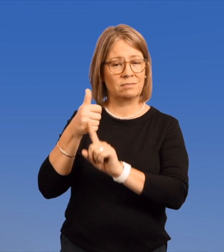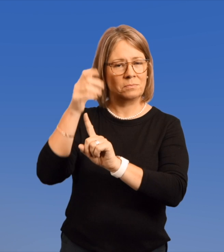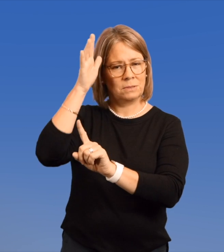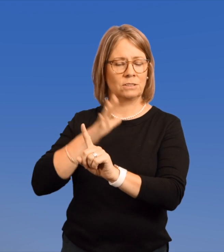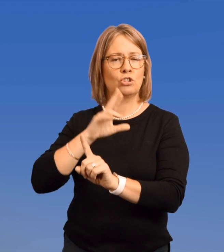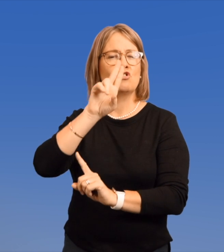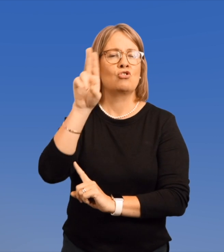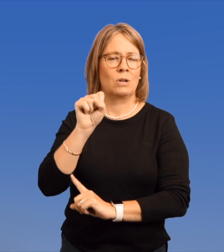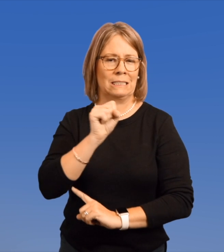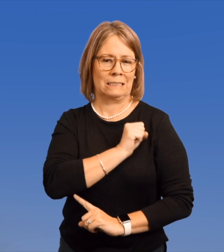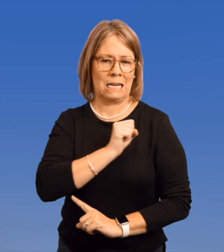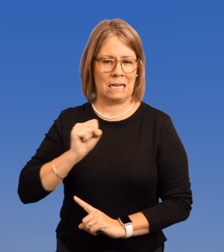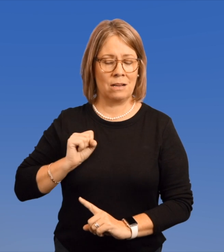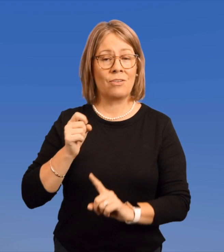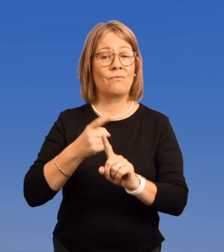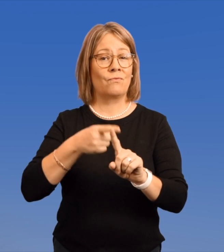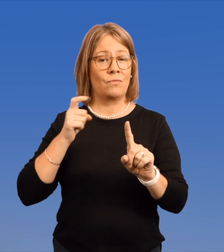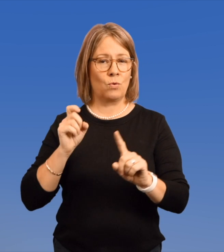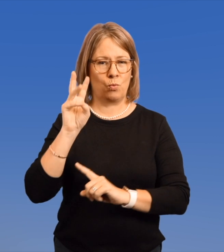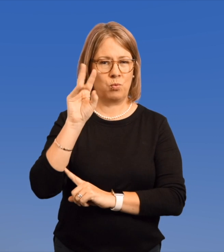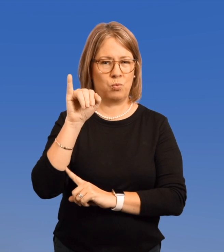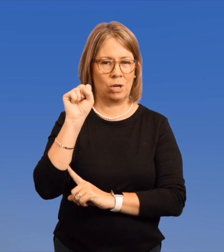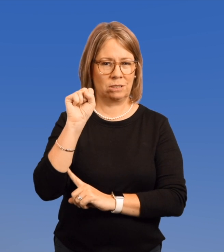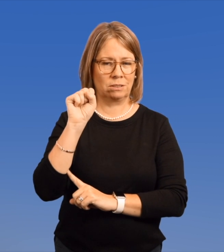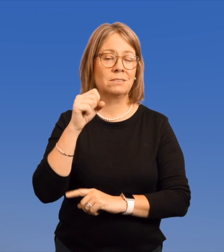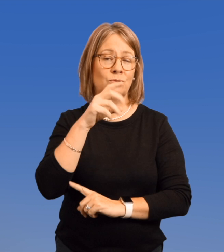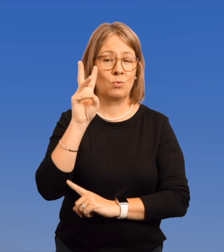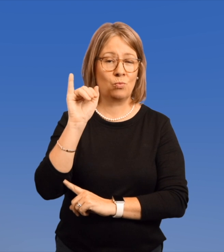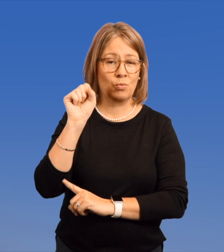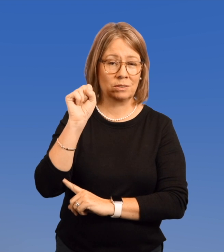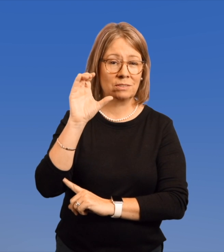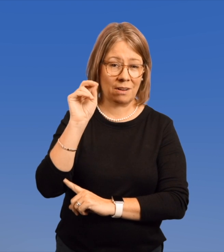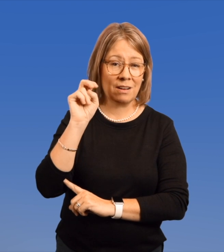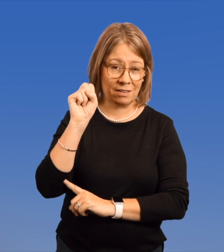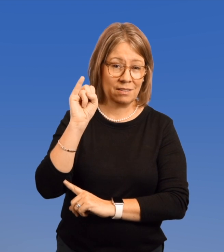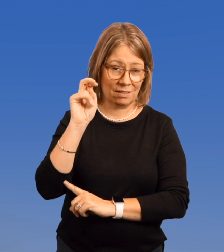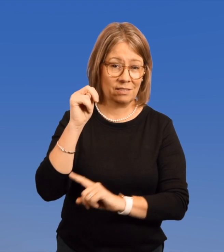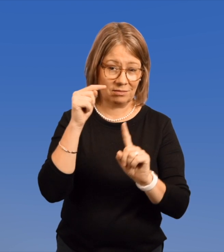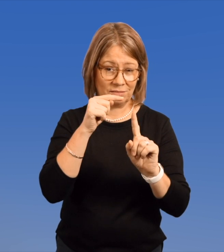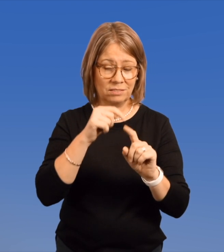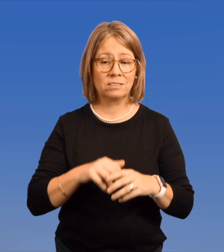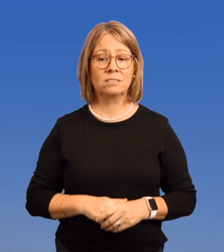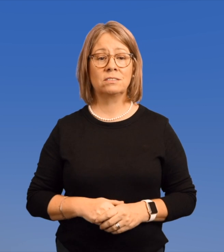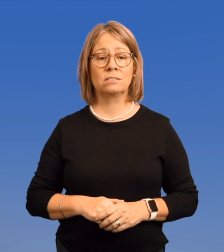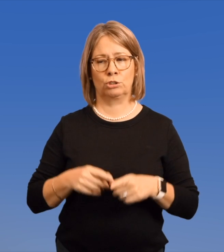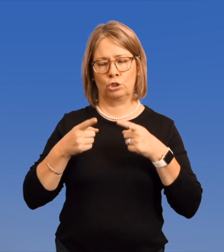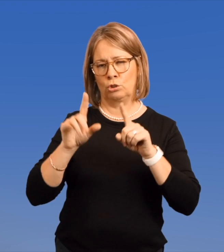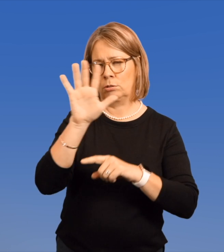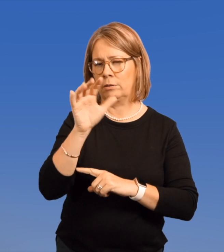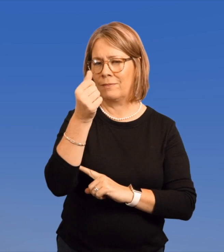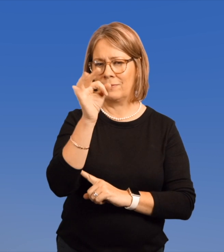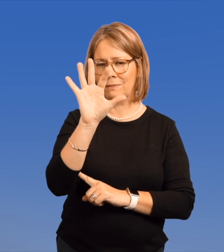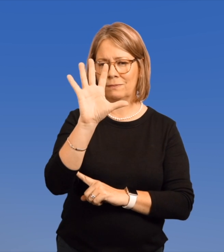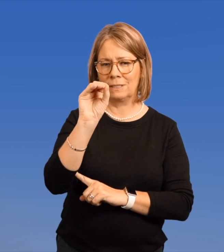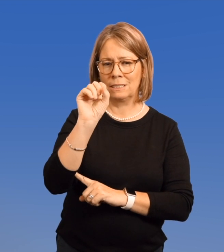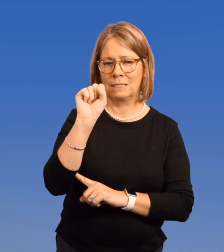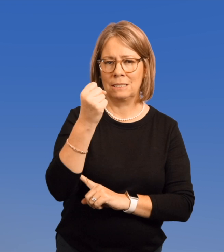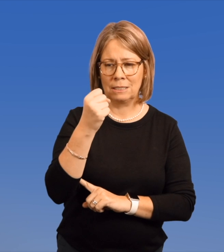Joseph McCarthy was a US senator from the state of Wisconsin during the 1950s.